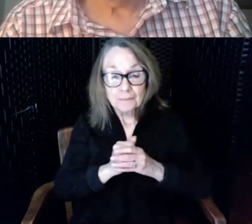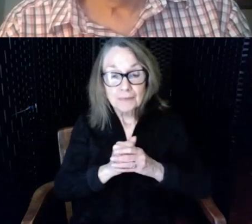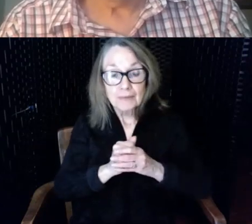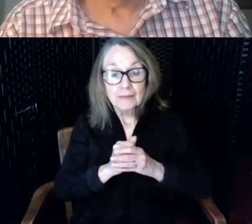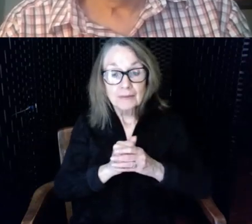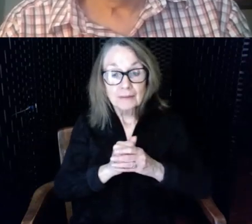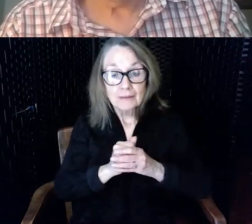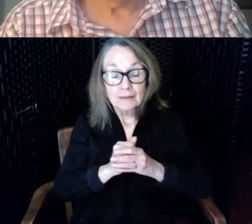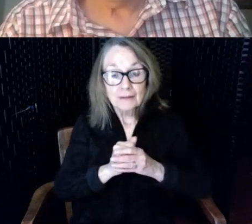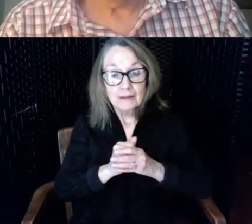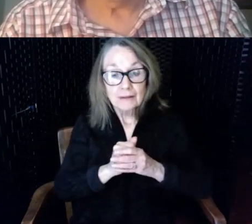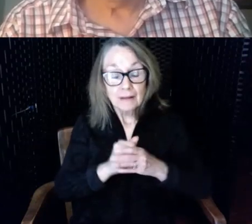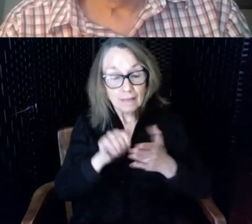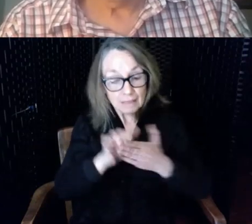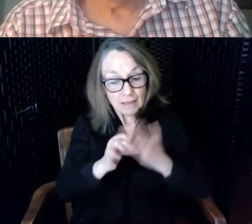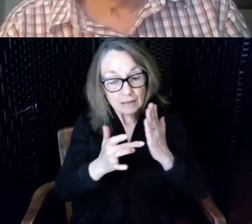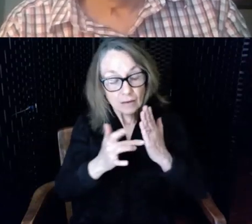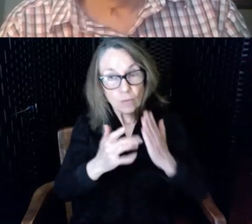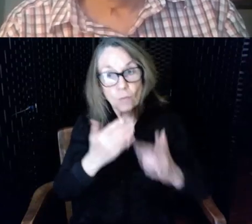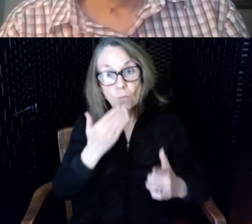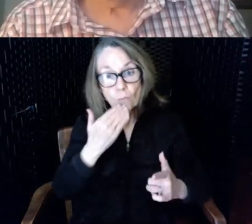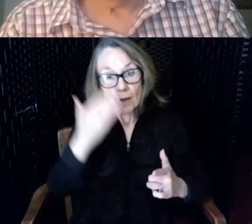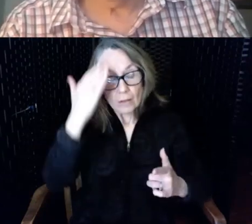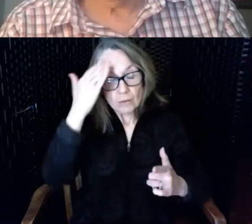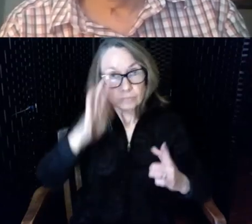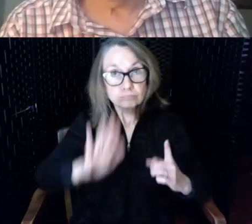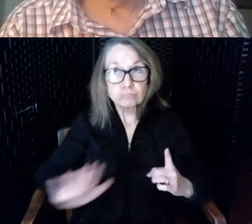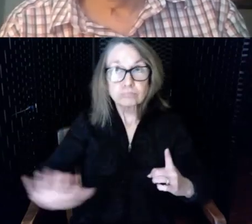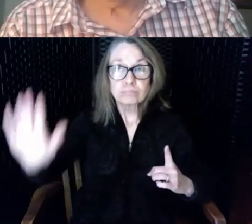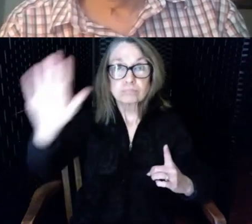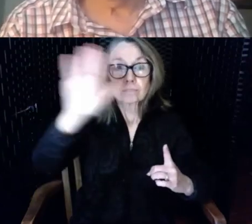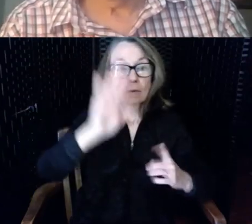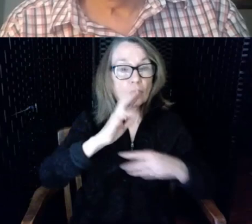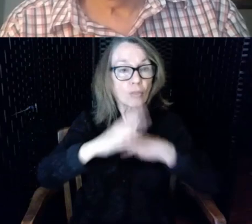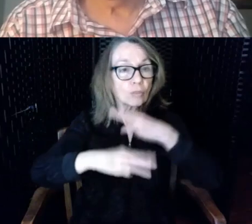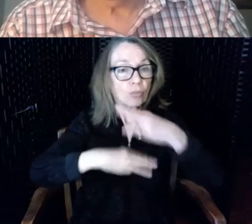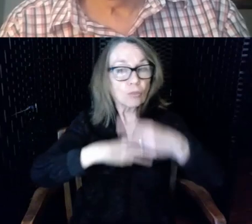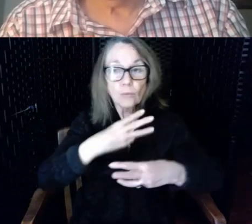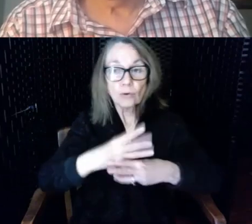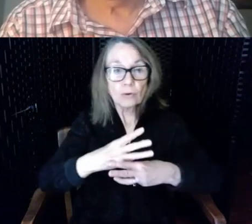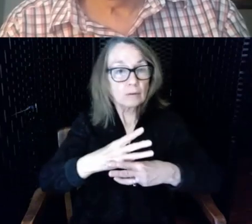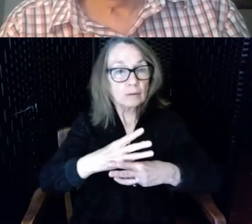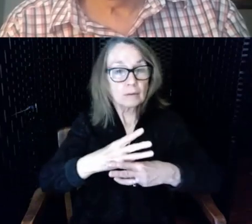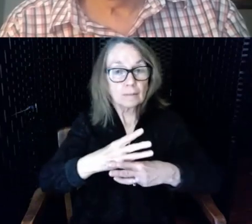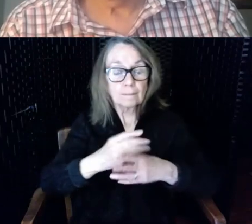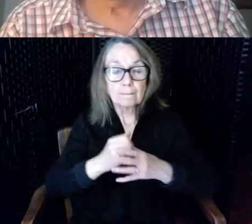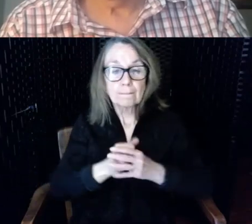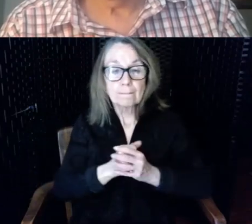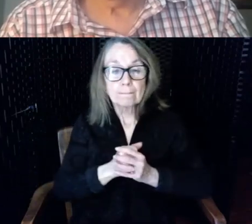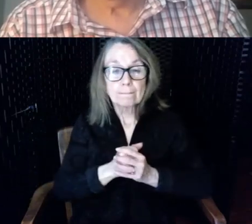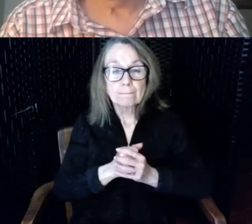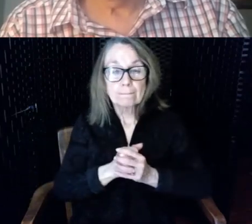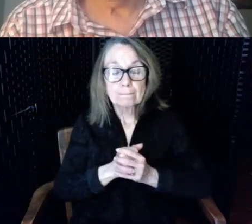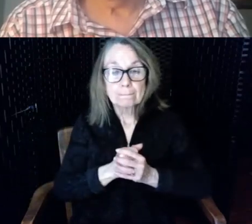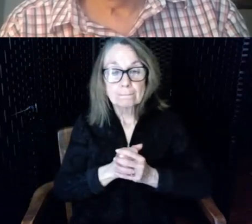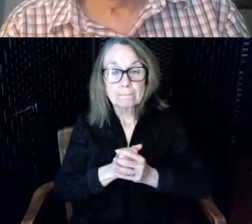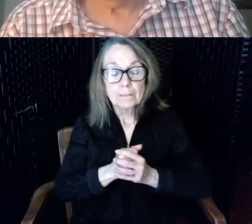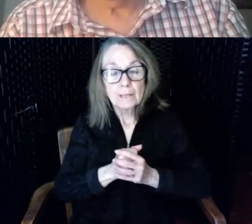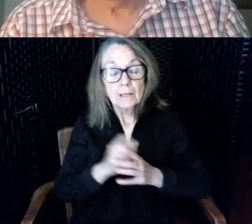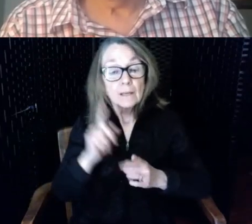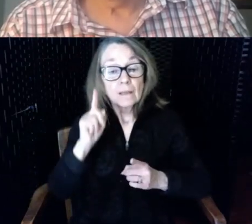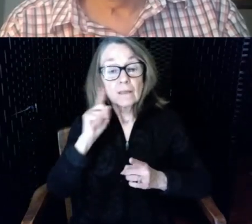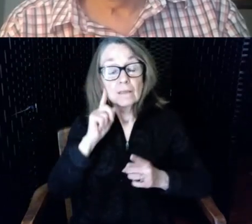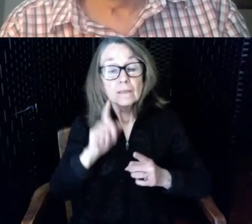well-known technology used by everybody around now the hearing loop solves three